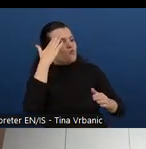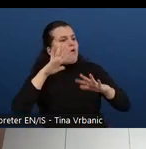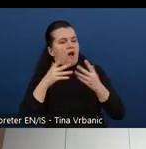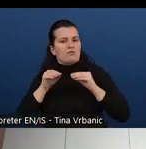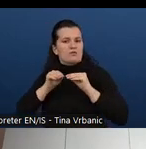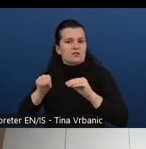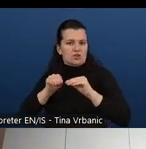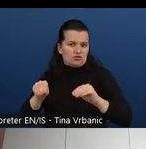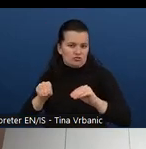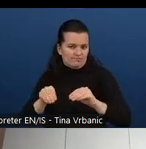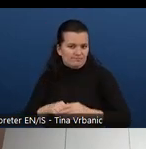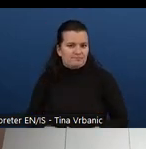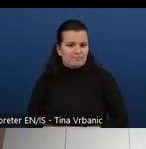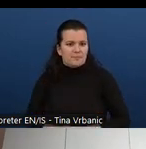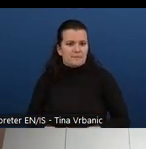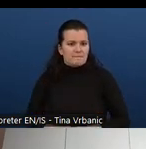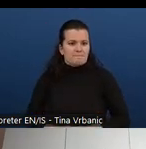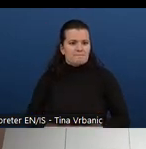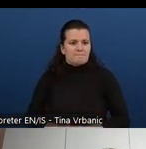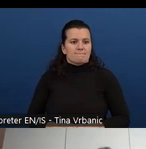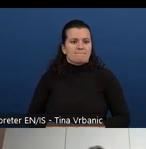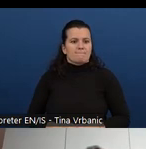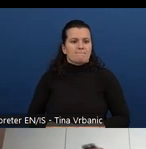So now let's go through the different parts of these.